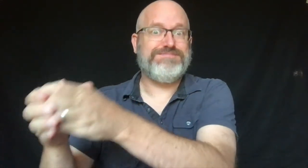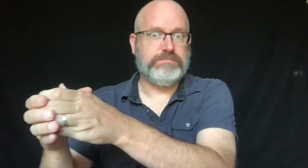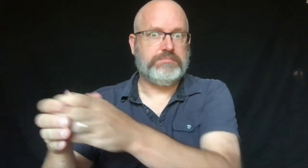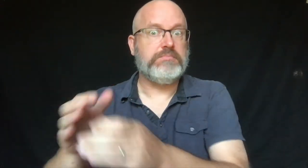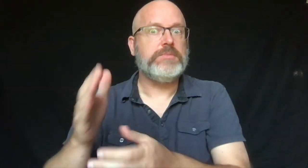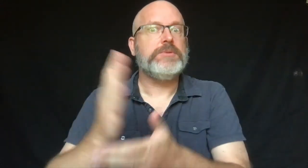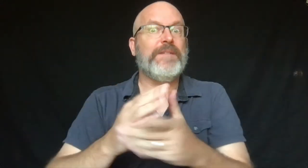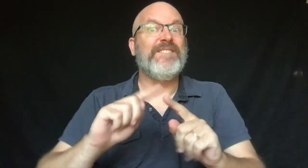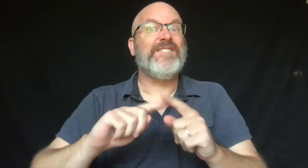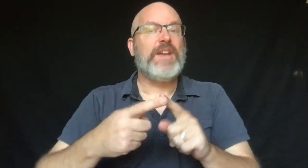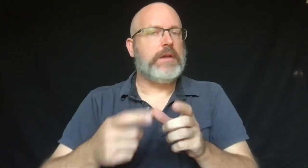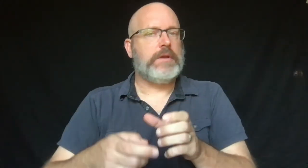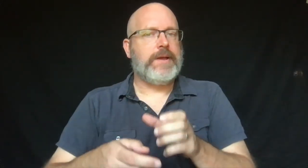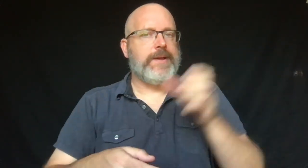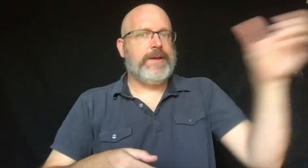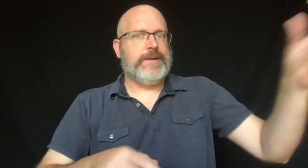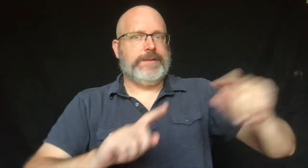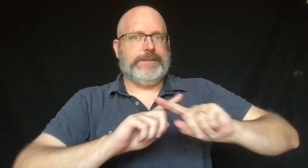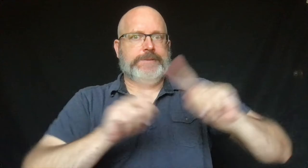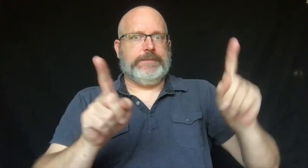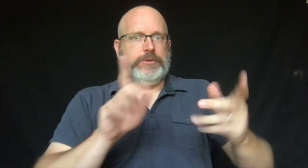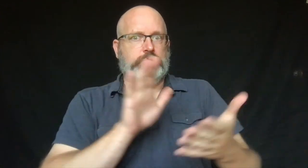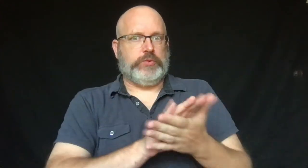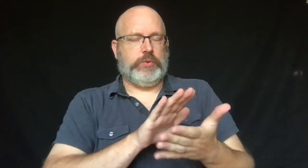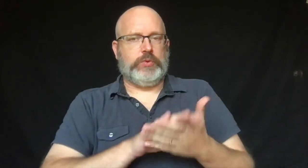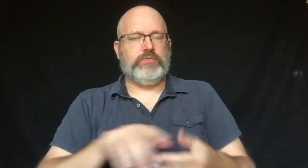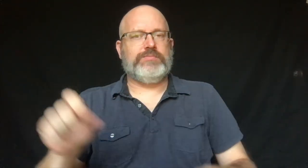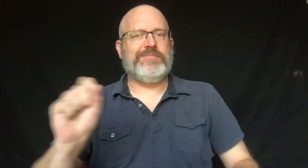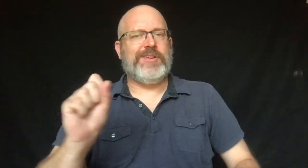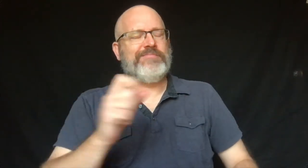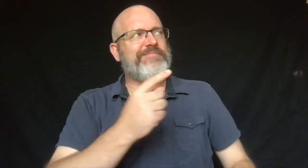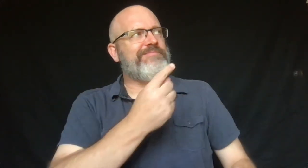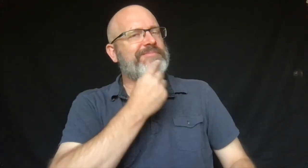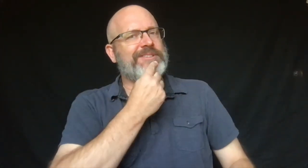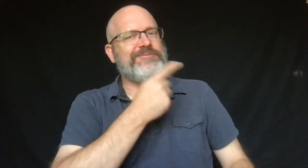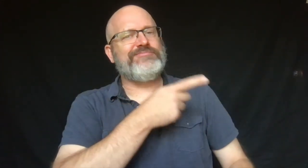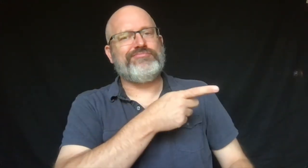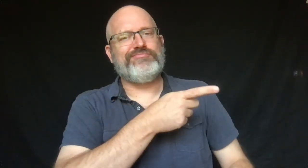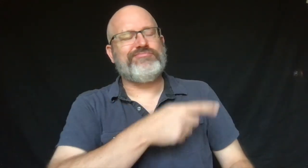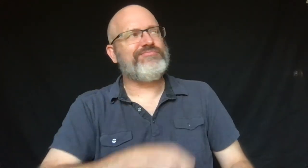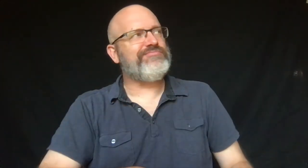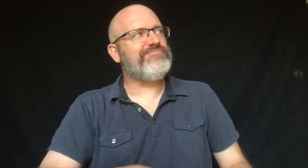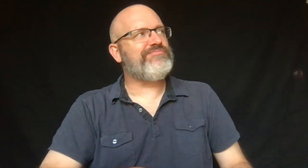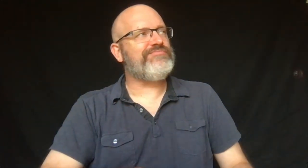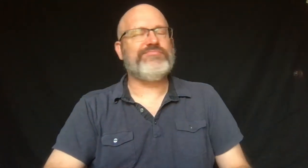Some of his friends went with him, but others went to another school.